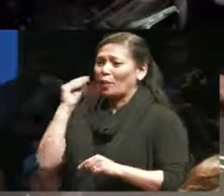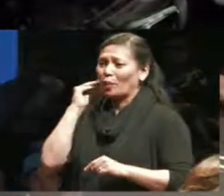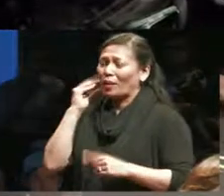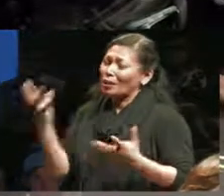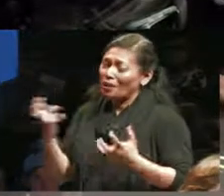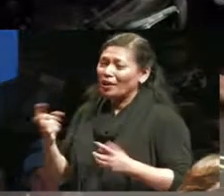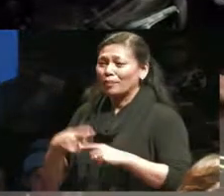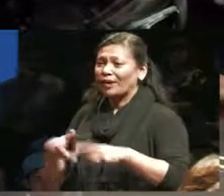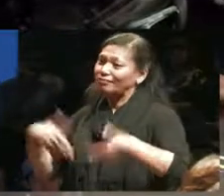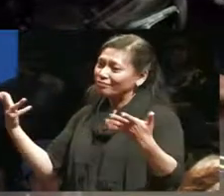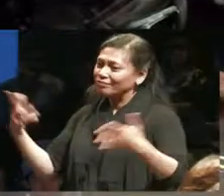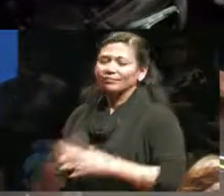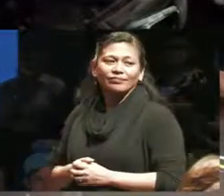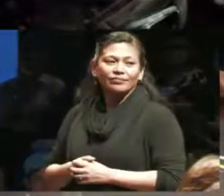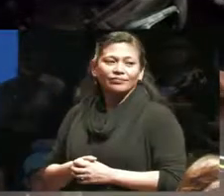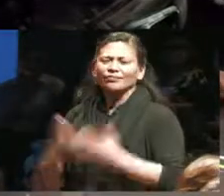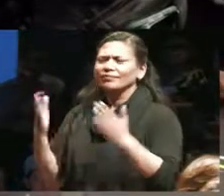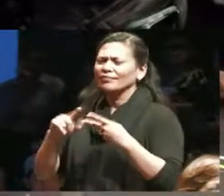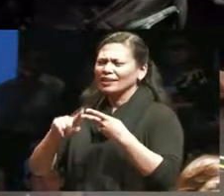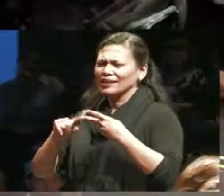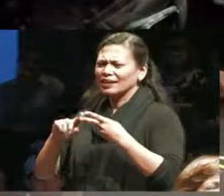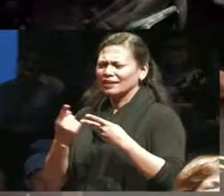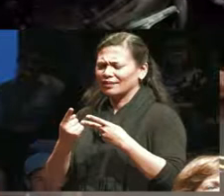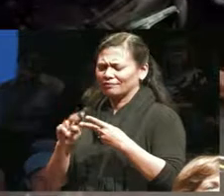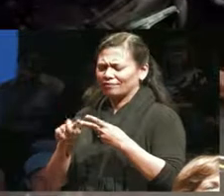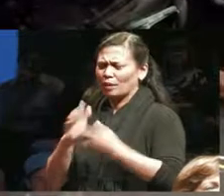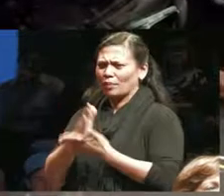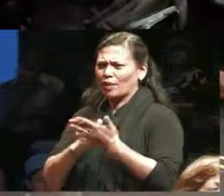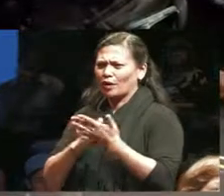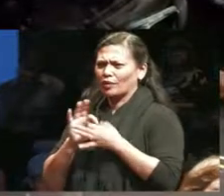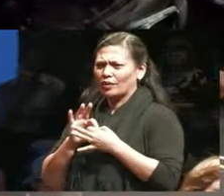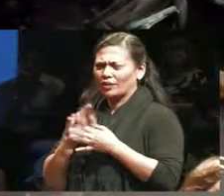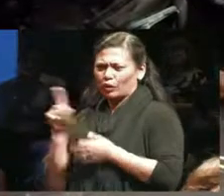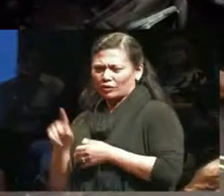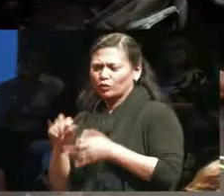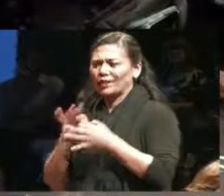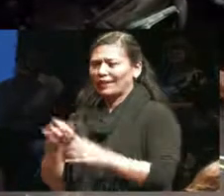second half of your question was about theater and just to pick up something